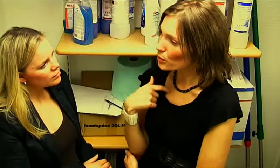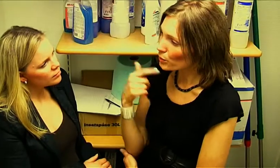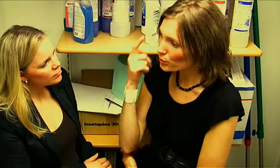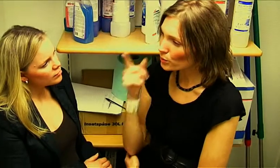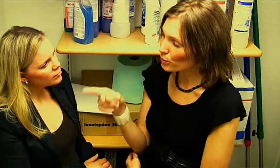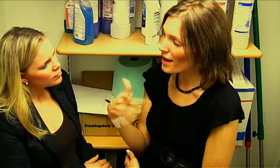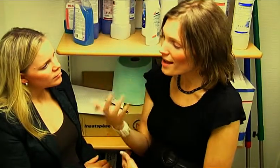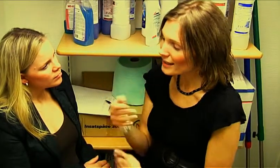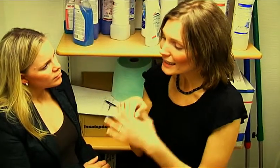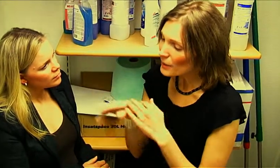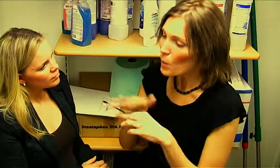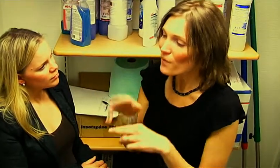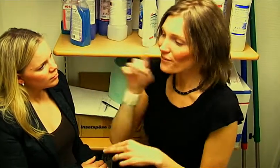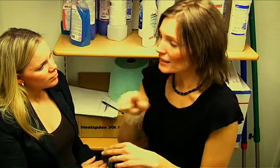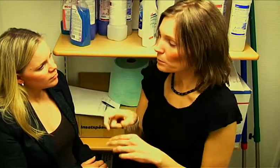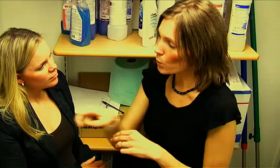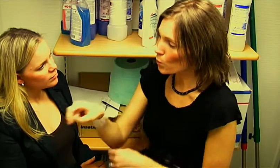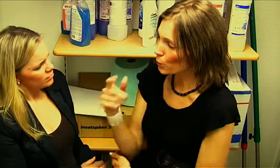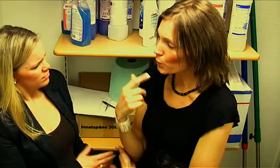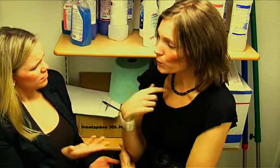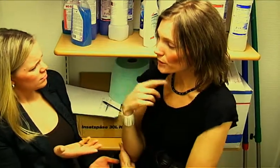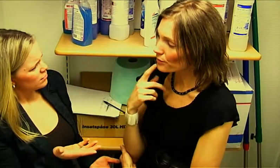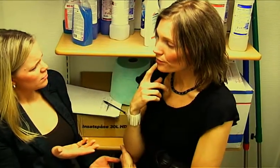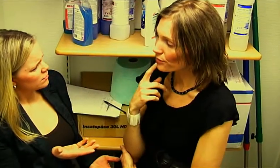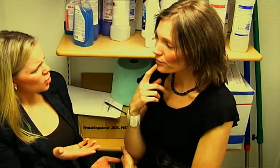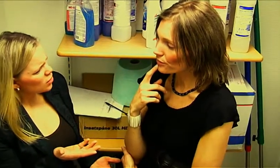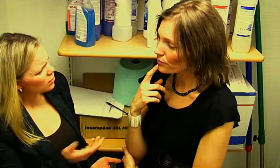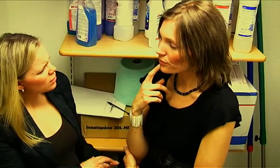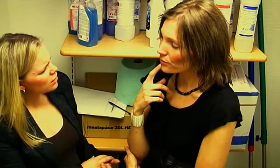I believe you are in on the wrong tracks. - What?